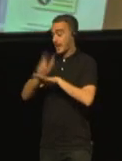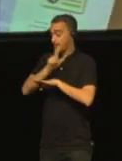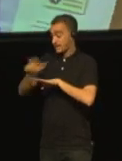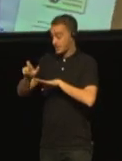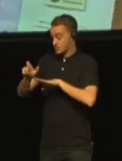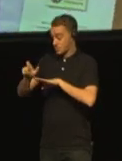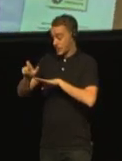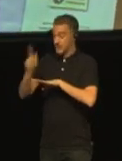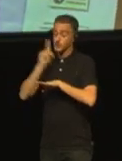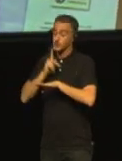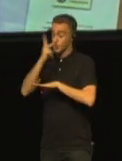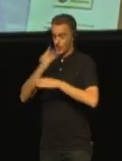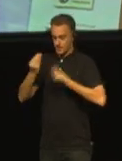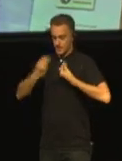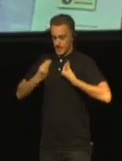when you read it in the future.